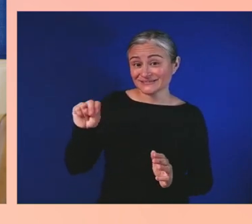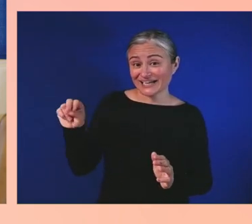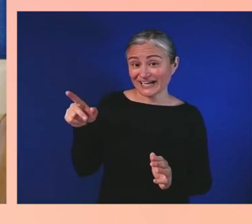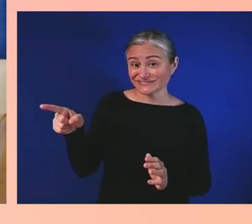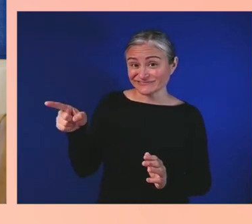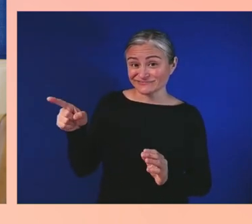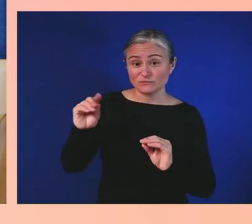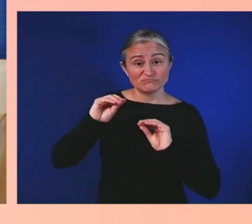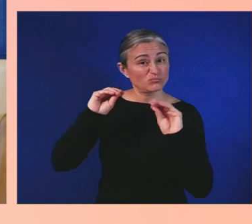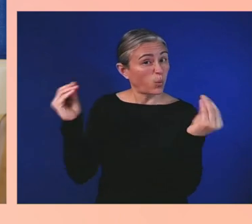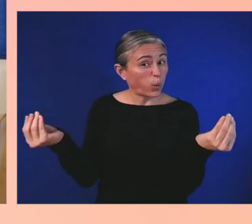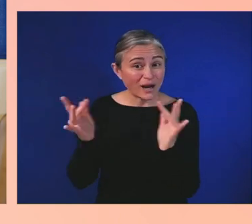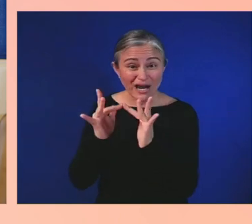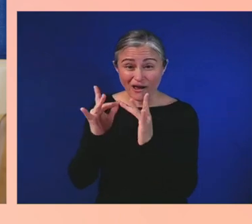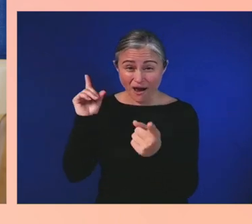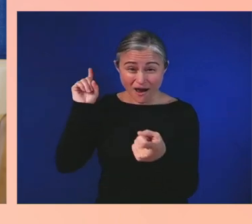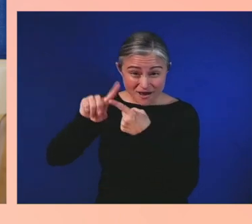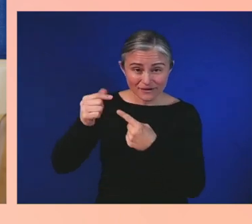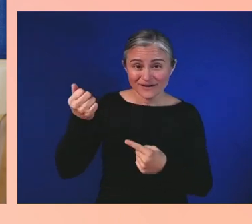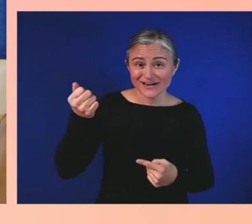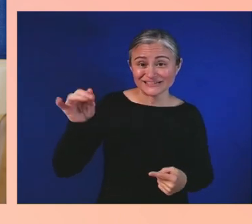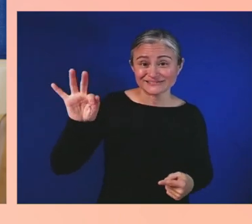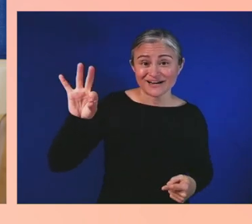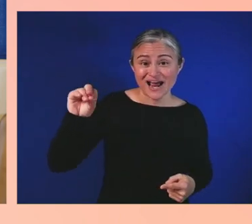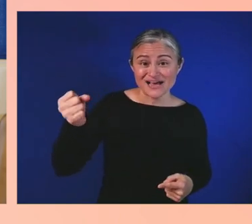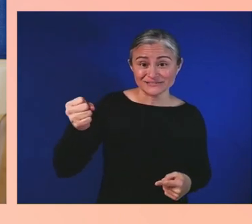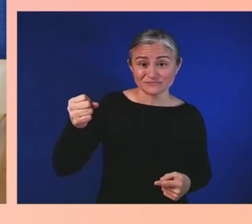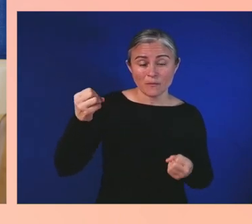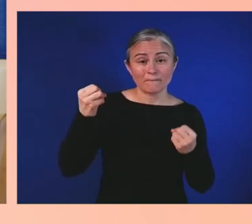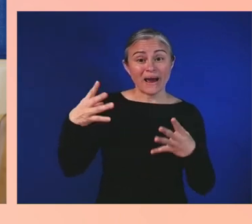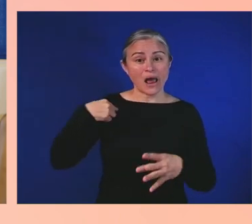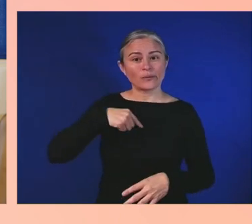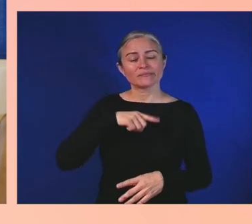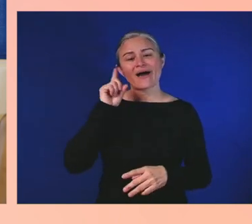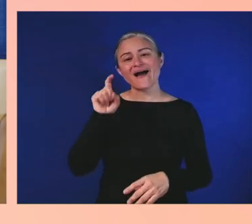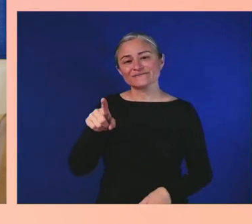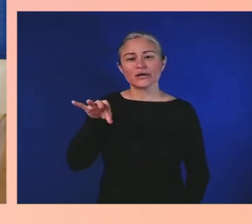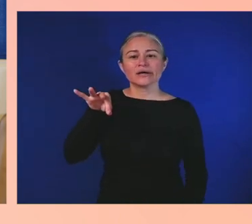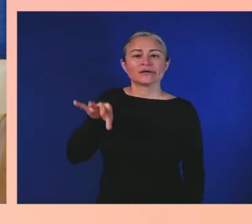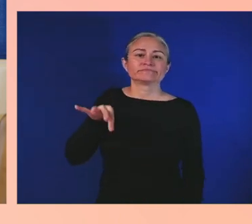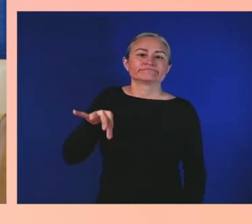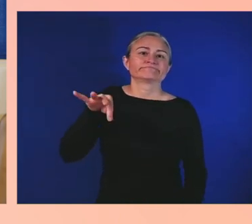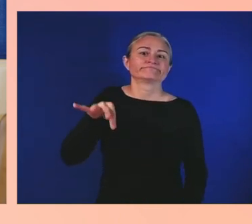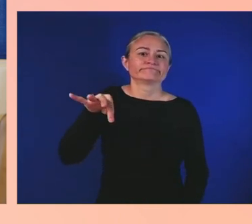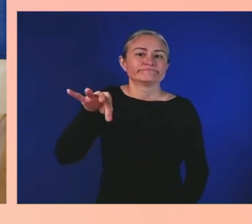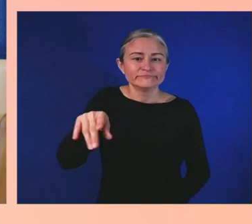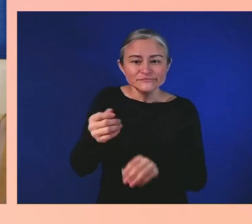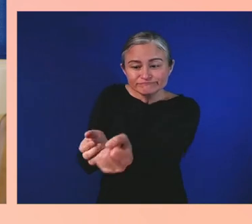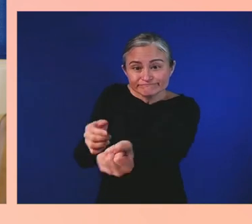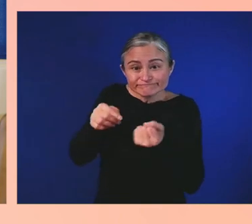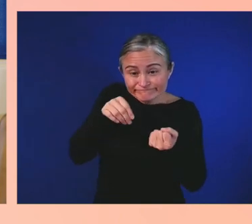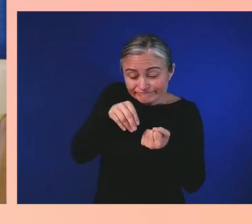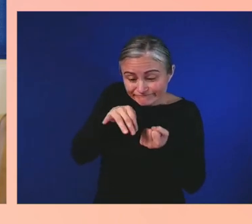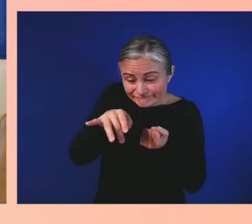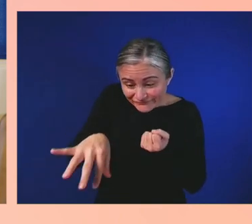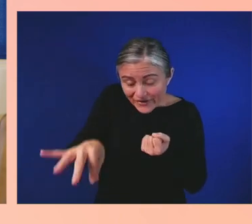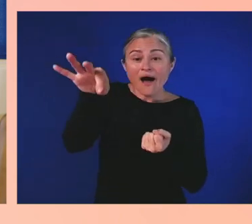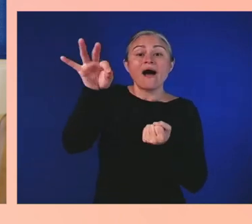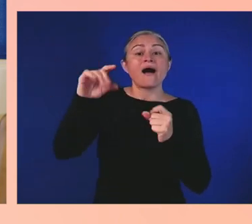you pull the card, then you go to the book. They said most African Americans in the book have the equivalent